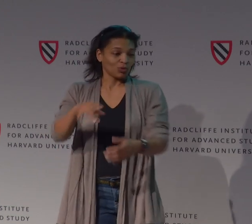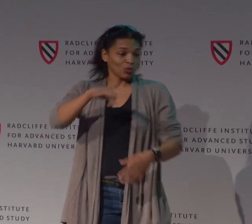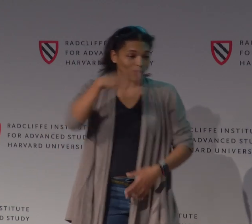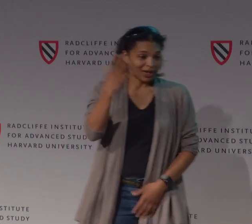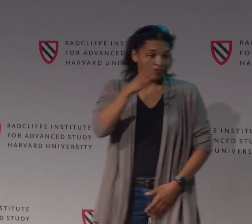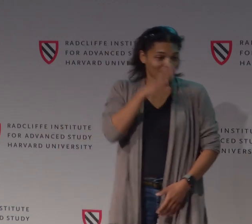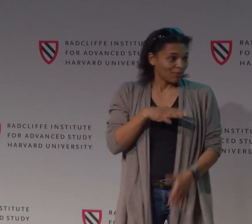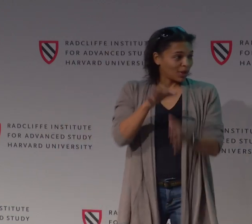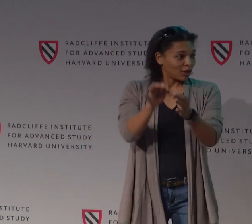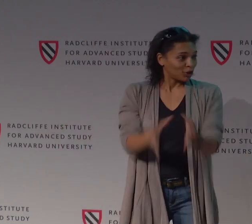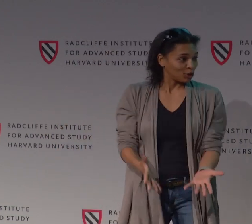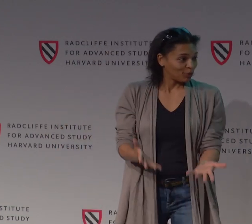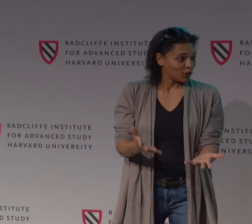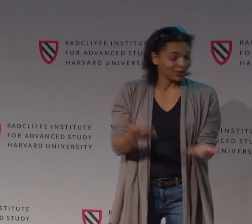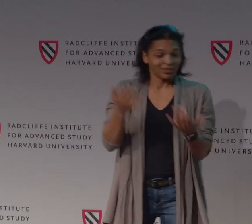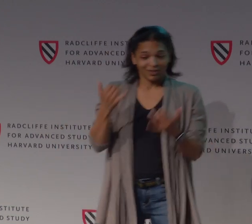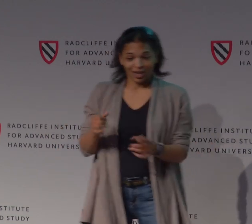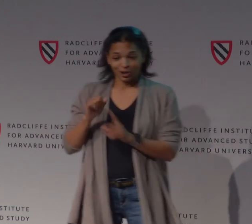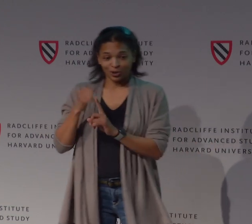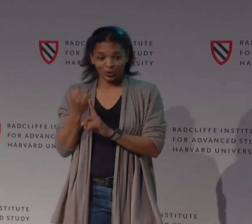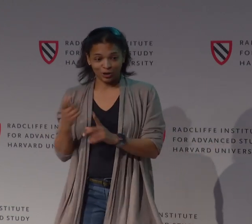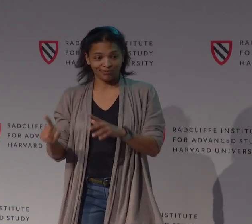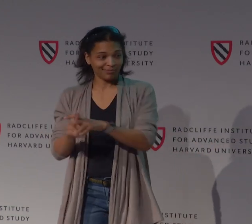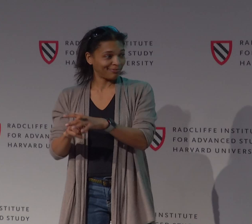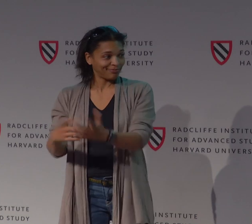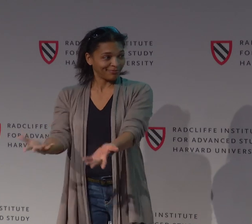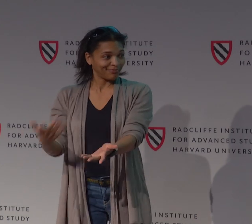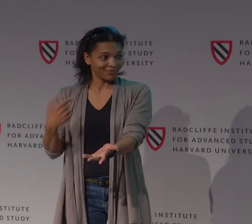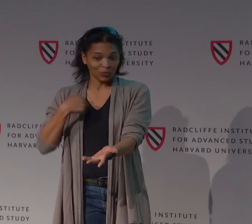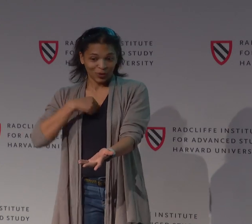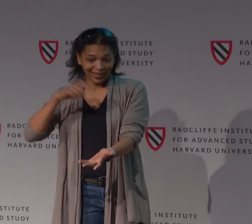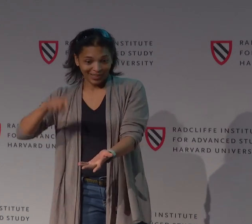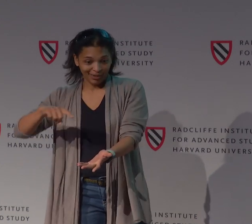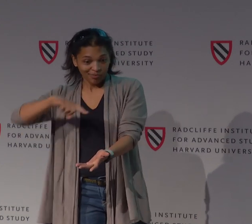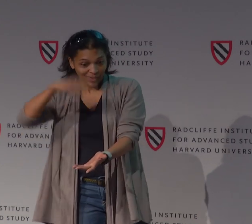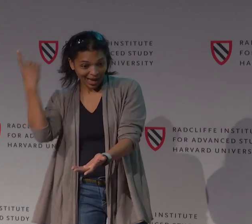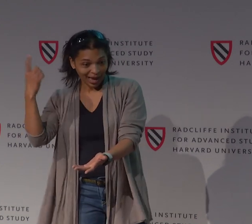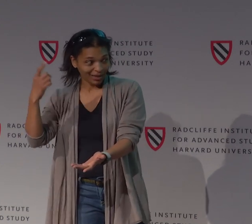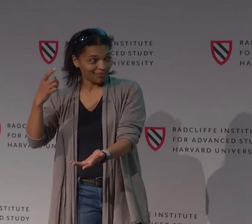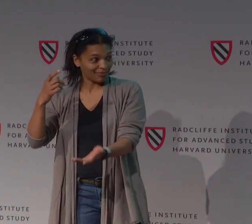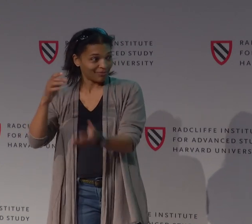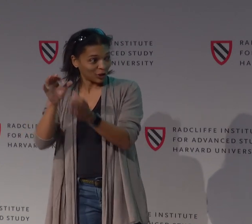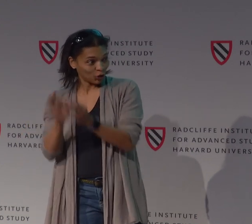And then you have an individual who's assigned as the interpreter. How are they going to handle that where